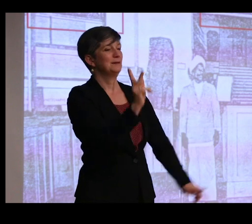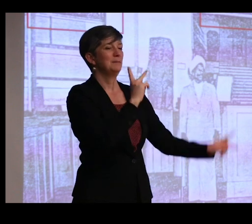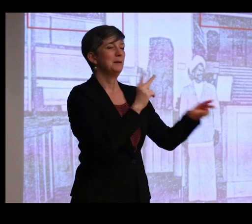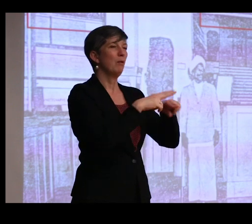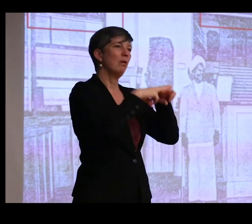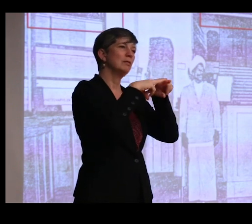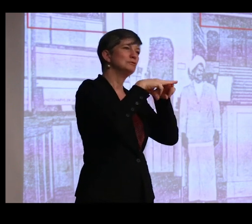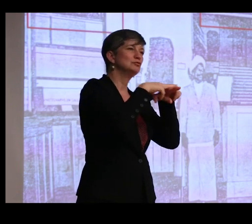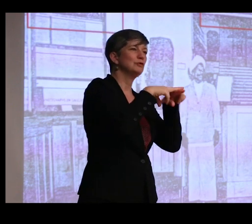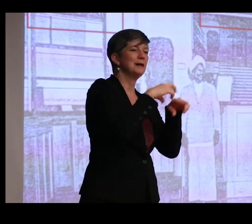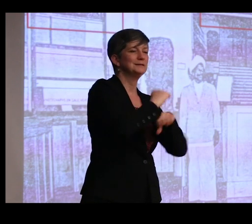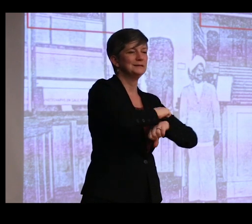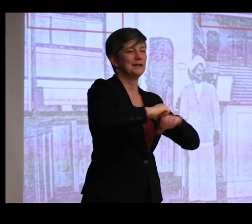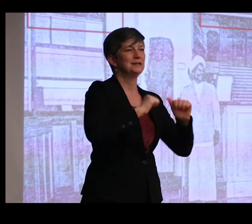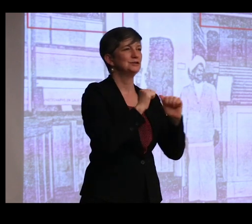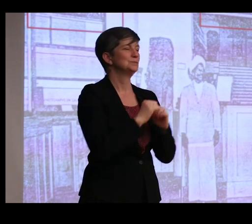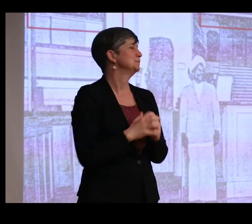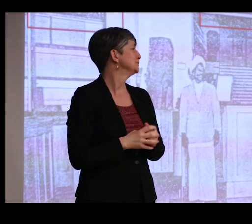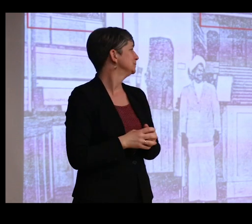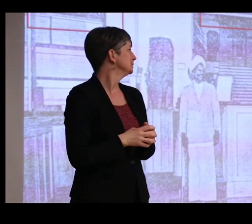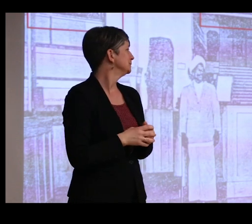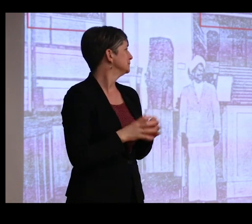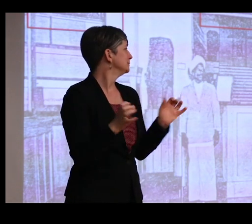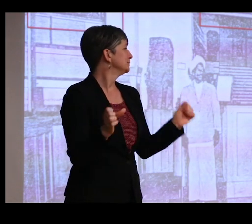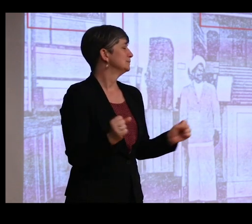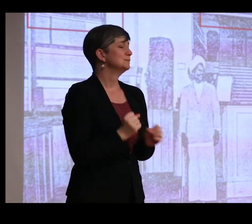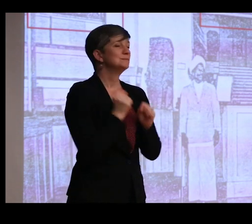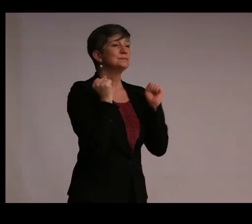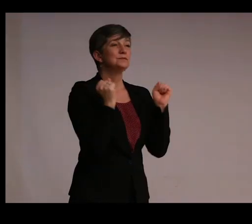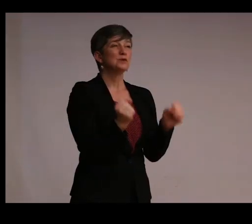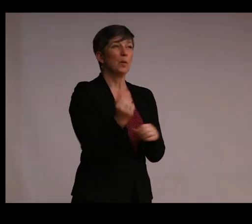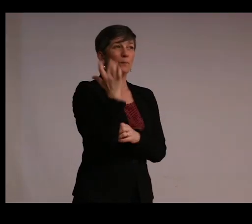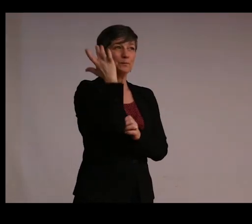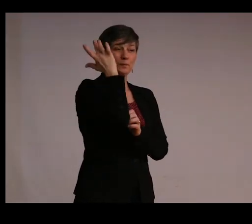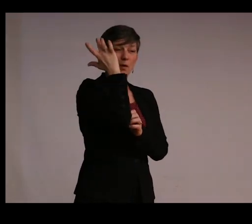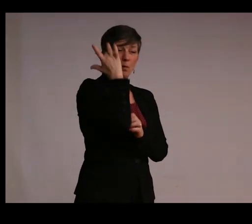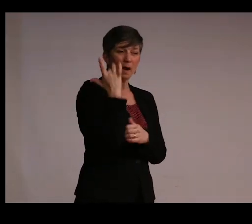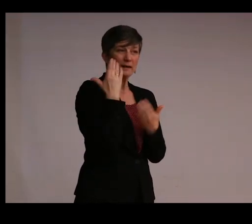platforms with their presence. So why is this stuff that happens